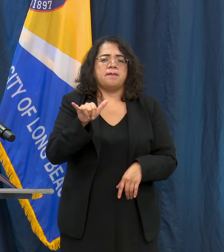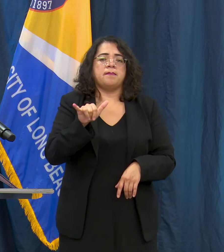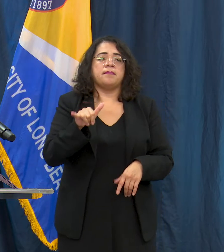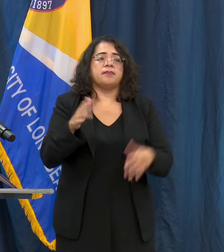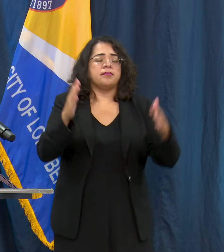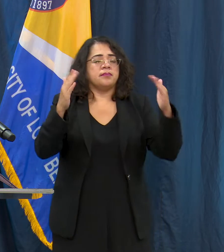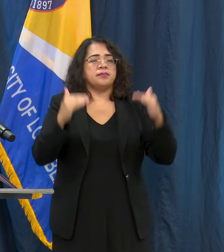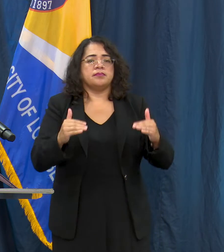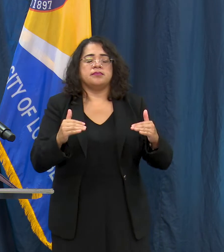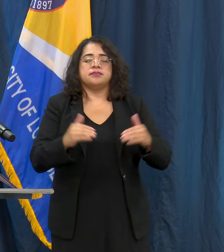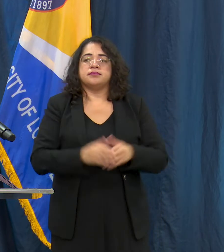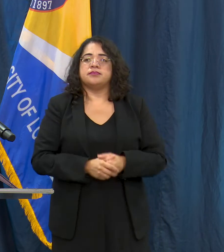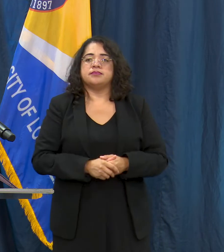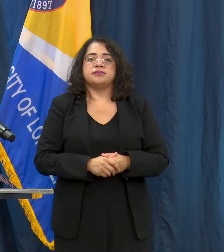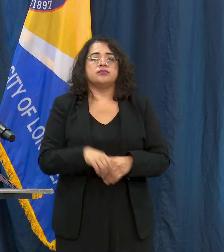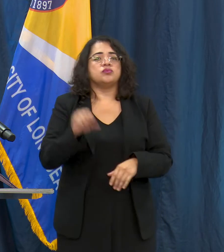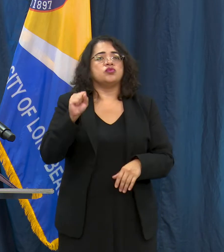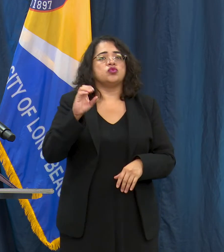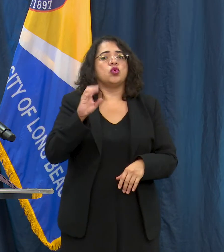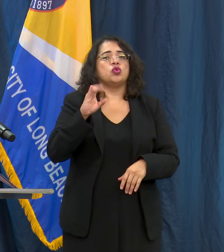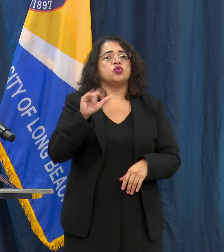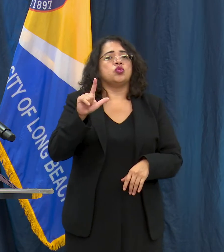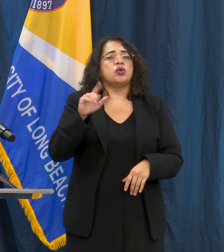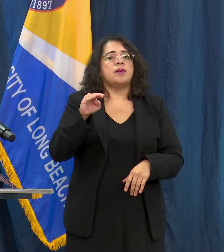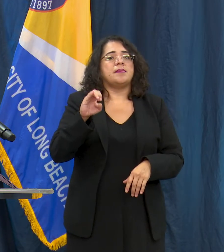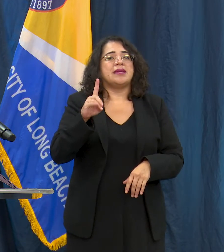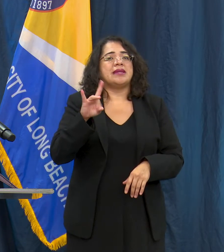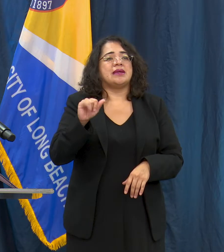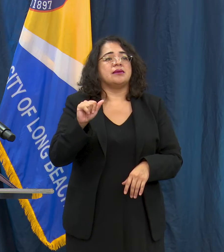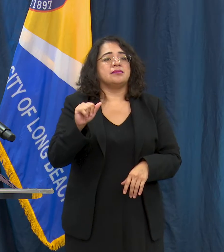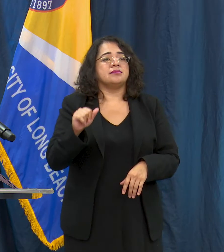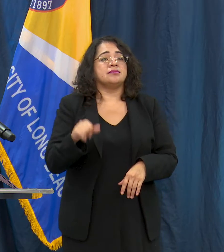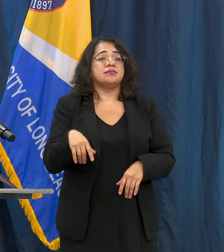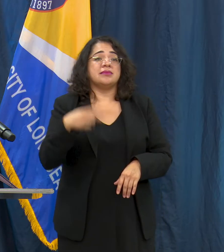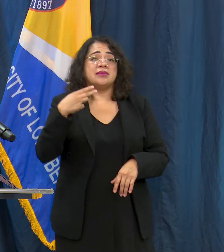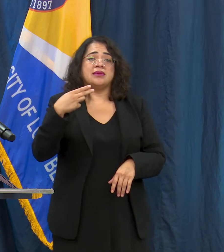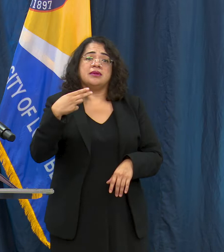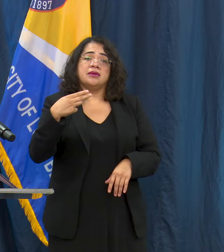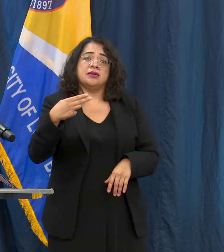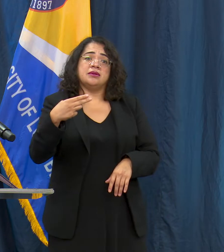question from social media for Kelly. Can an HOA choose to follow LA County